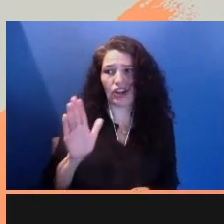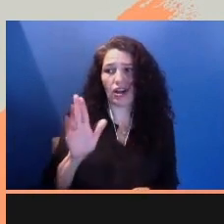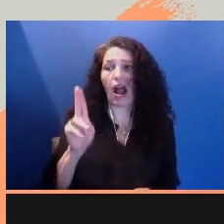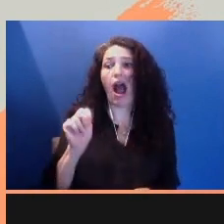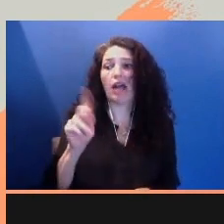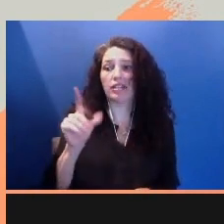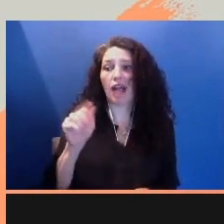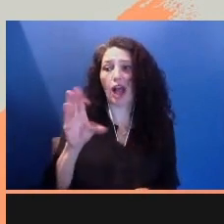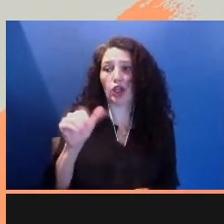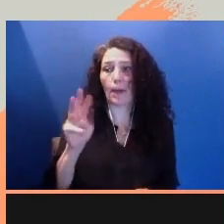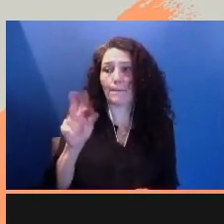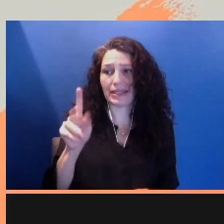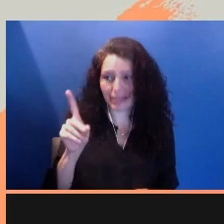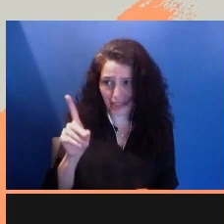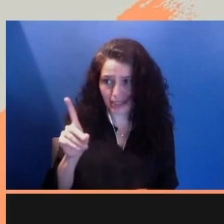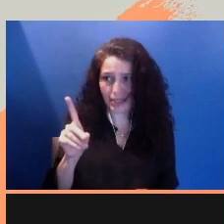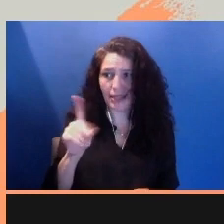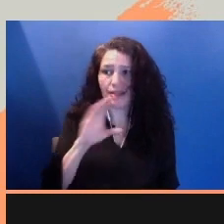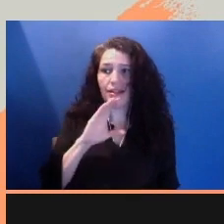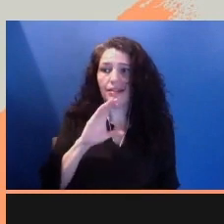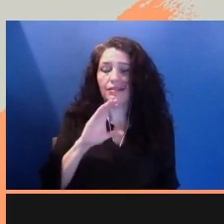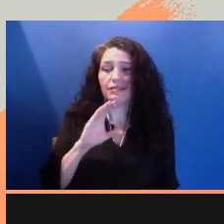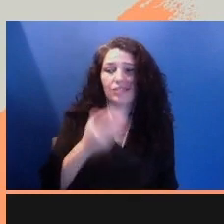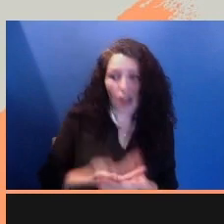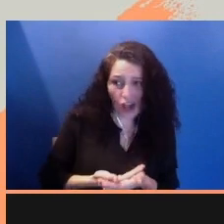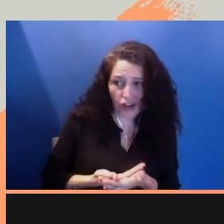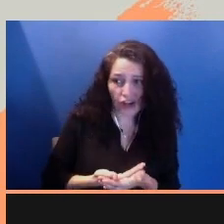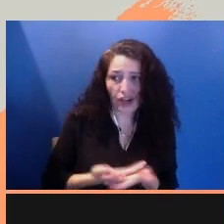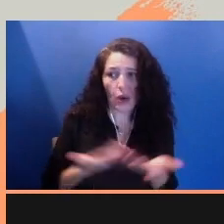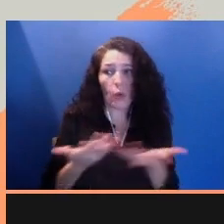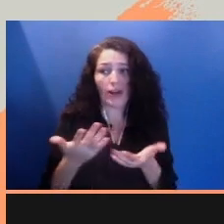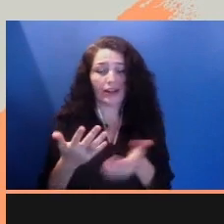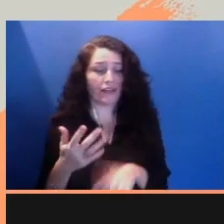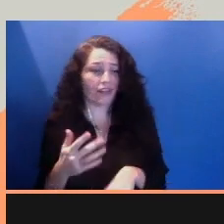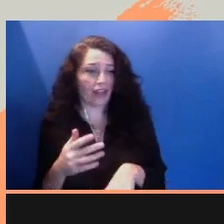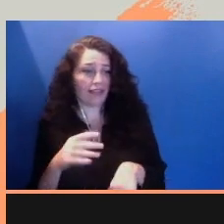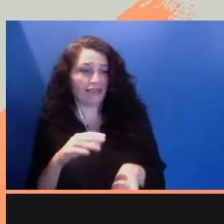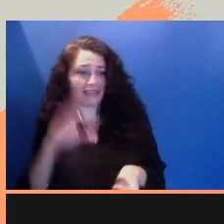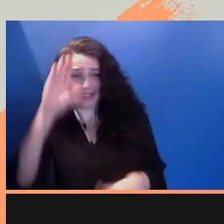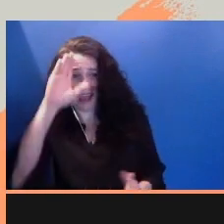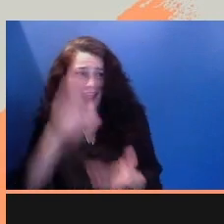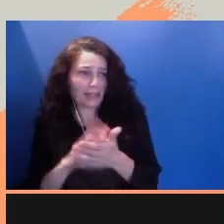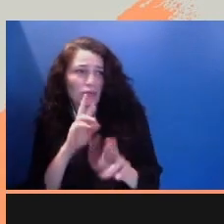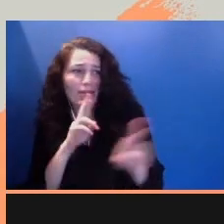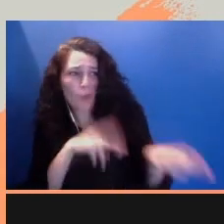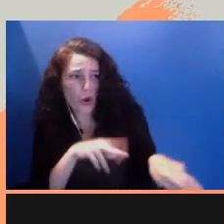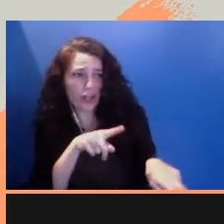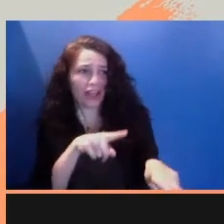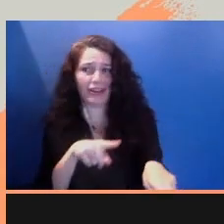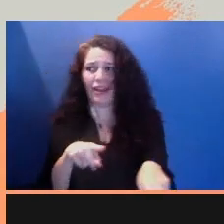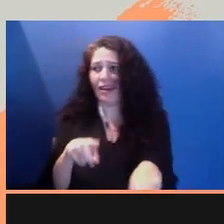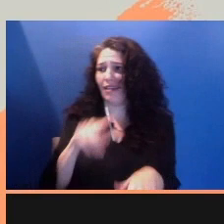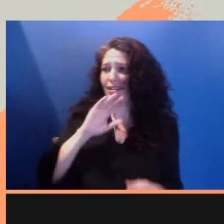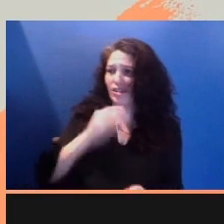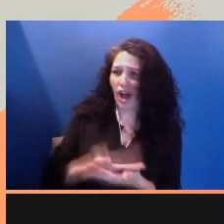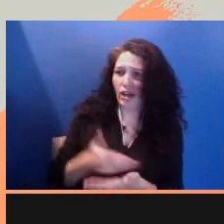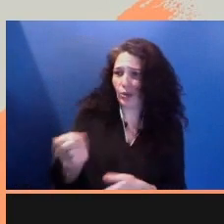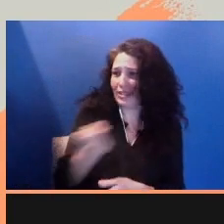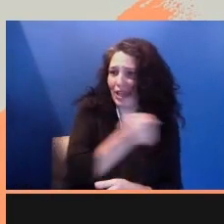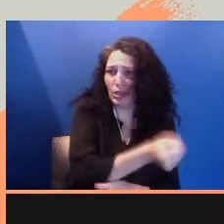What if her daughter was taken away? And if she successfully defended herself and myself against him,